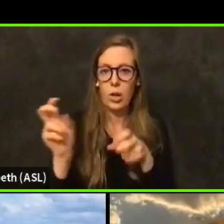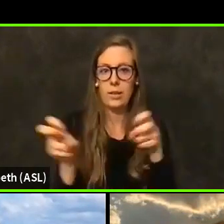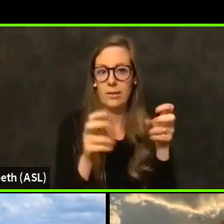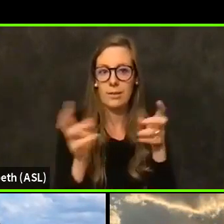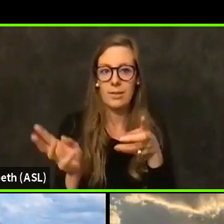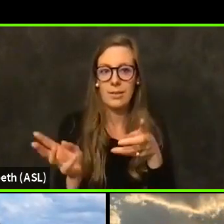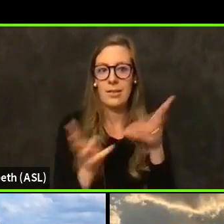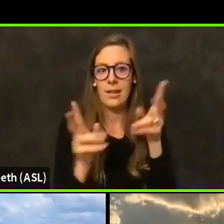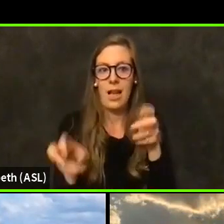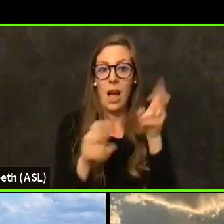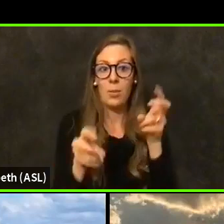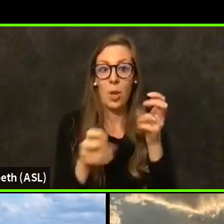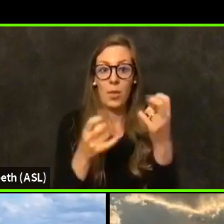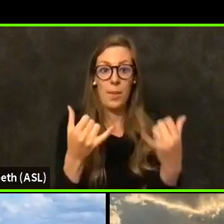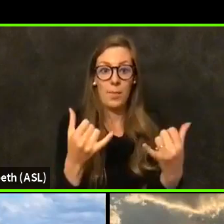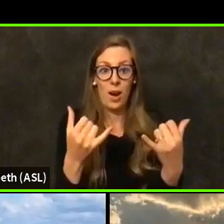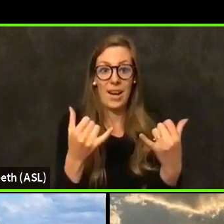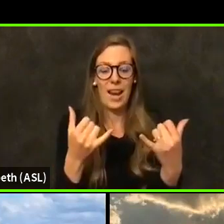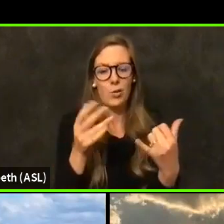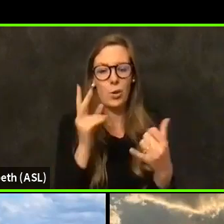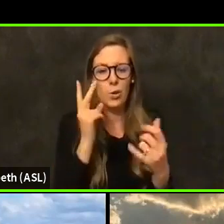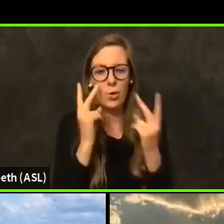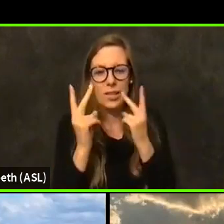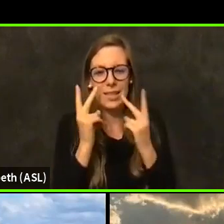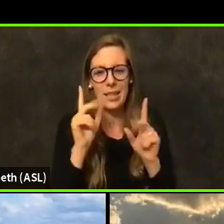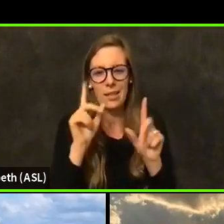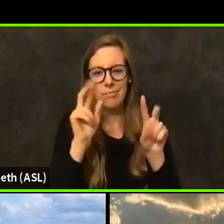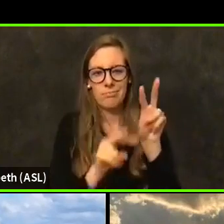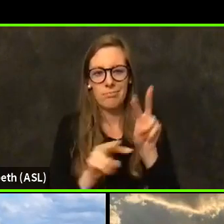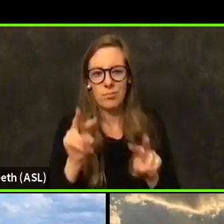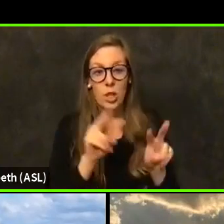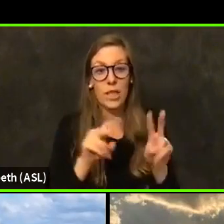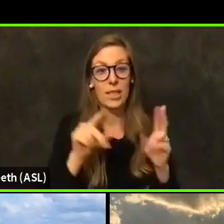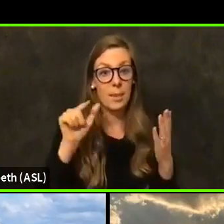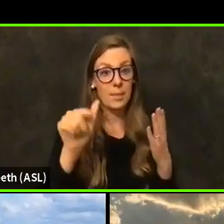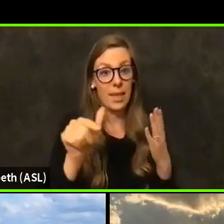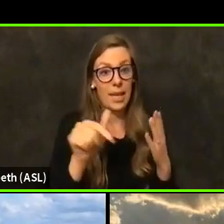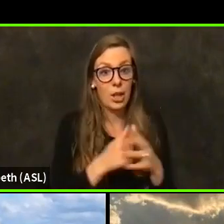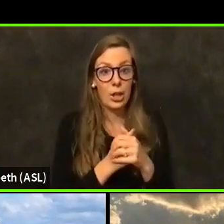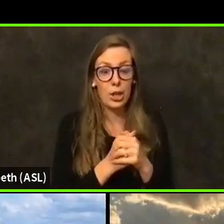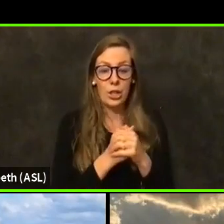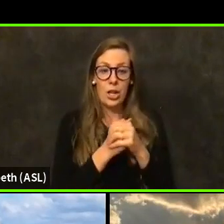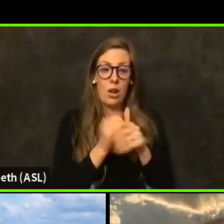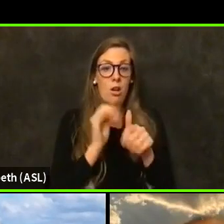And so we you should be able to look, take a closer look at the data we presented tonight.